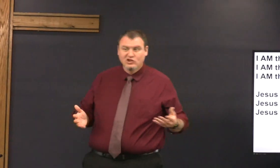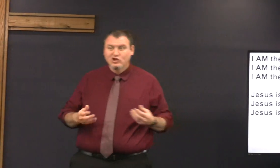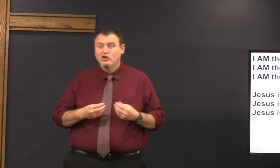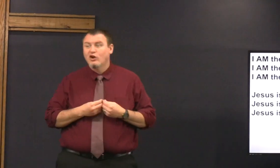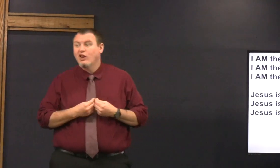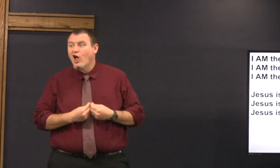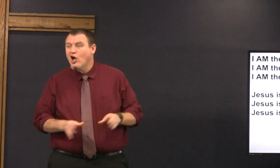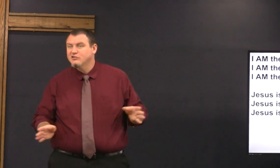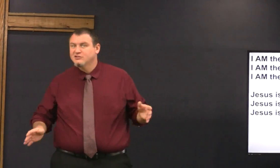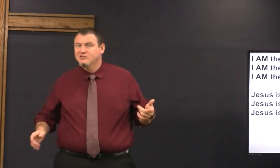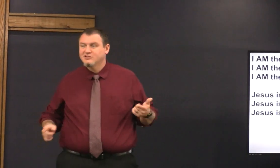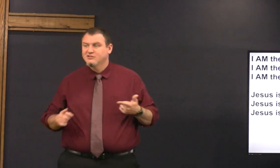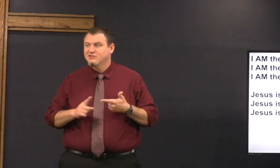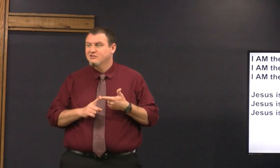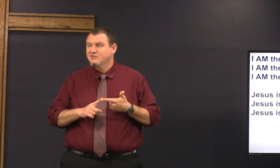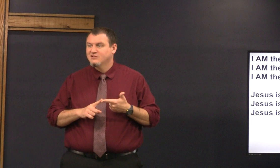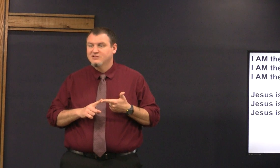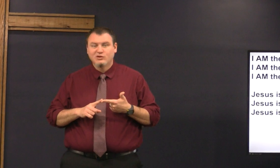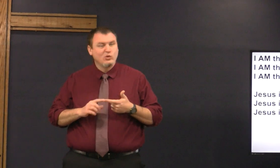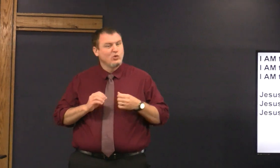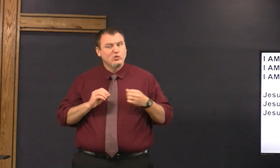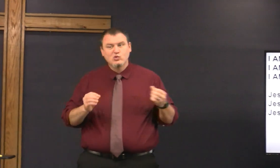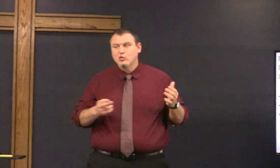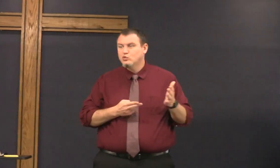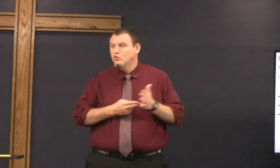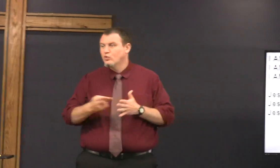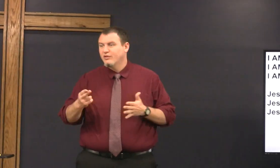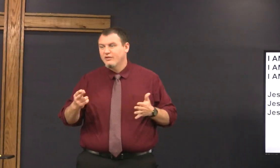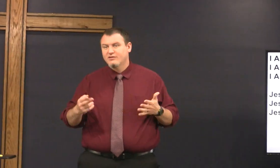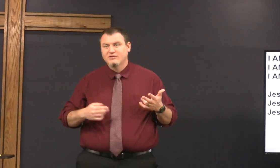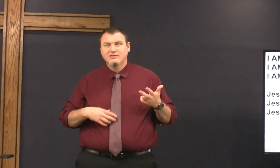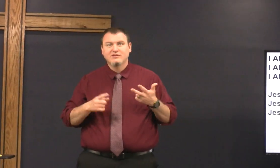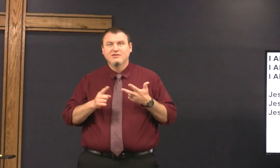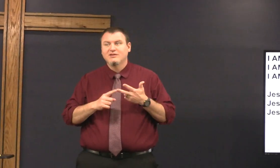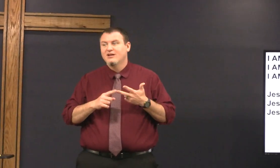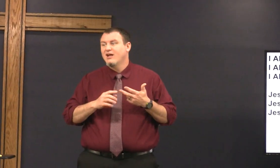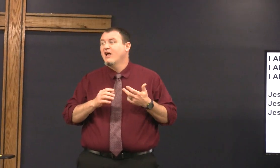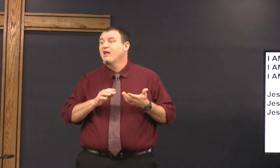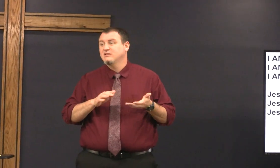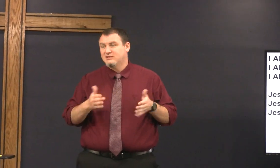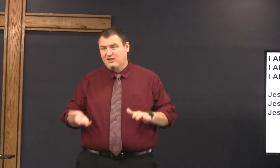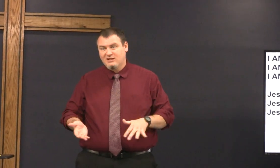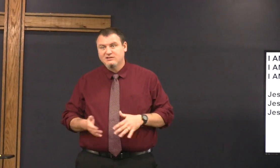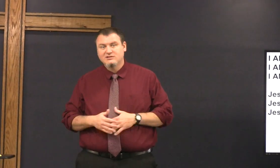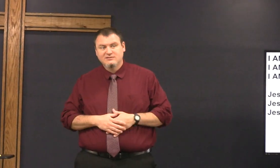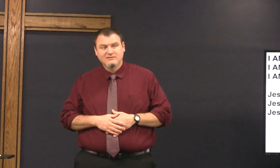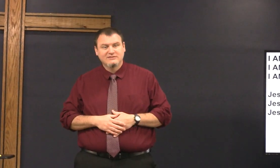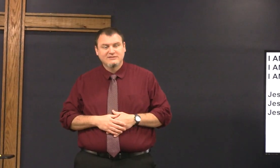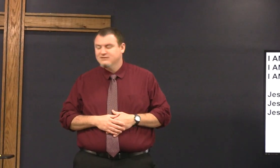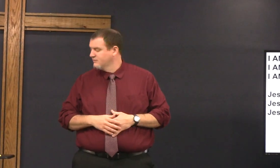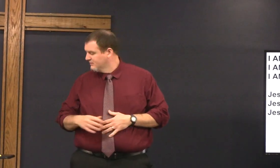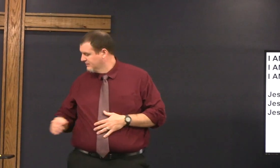without Jesus we're lost we have no truth and we're dead